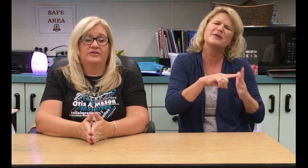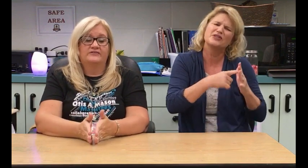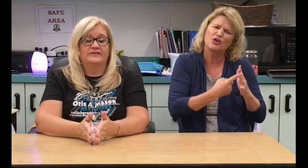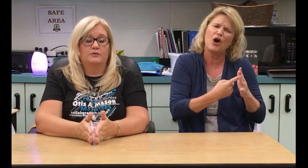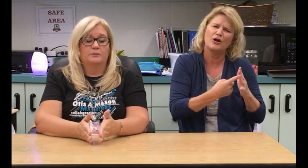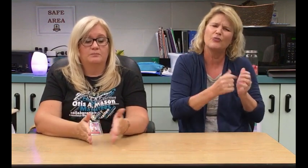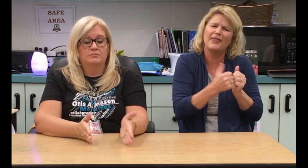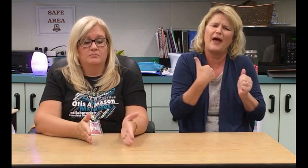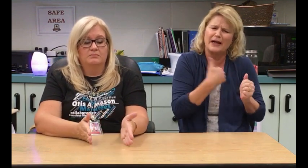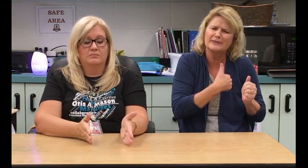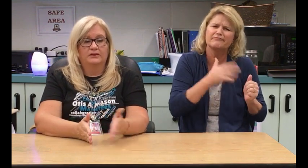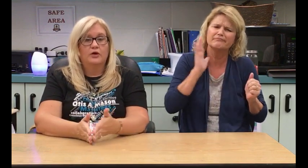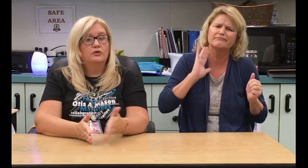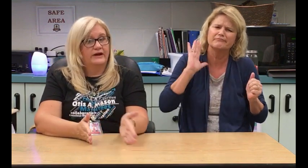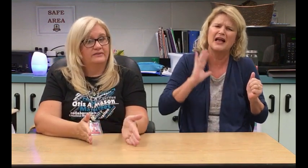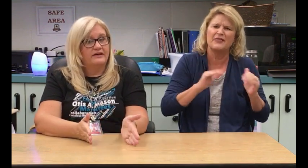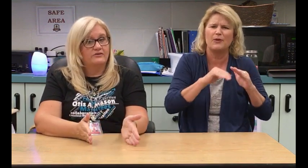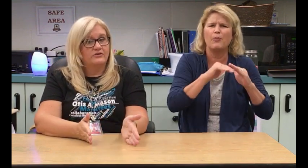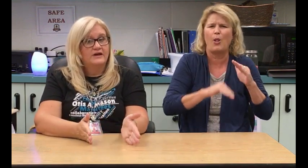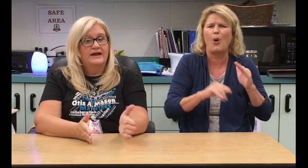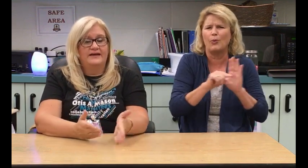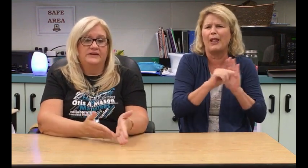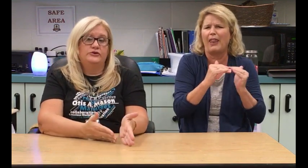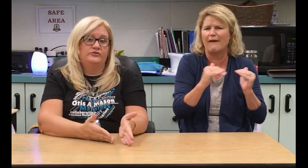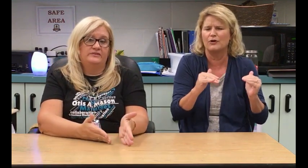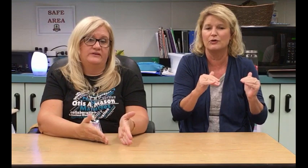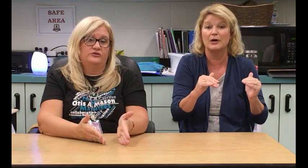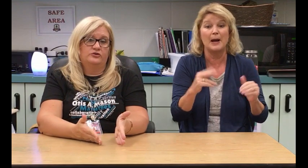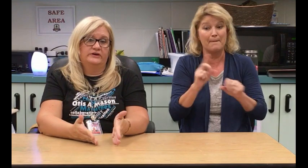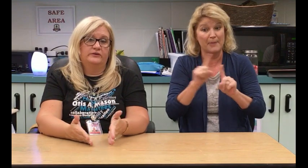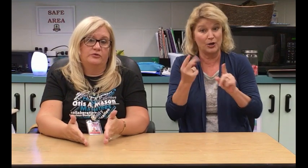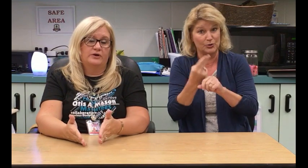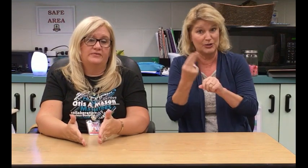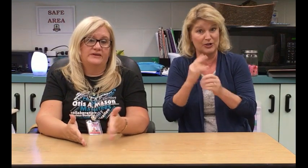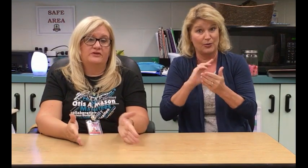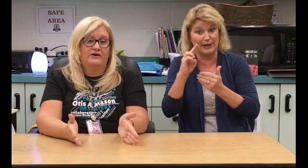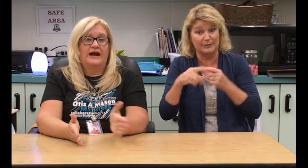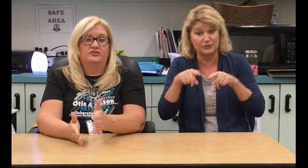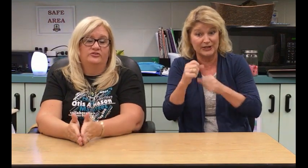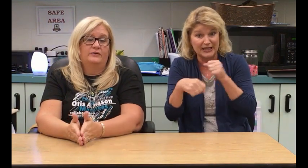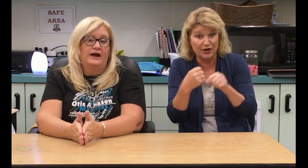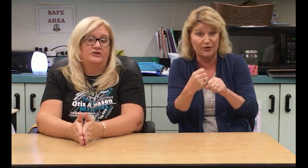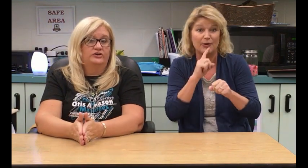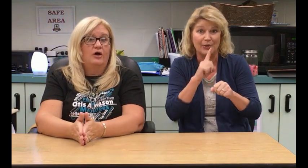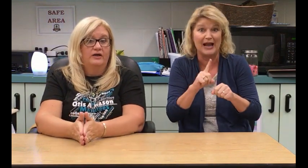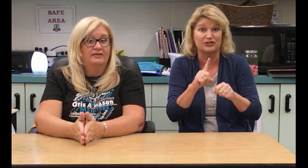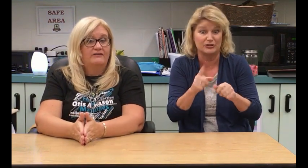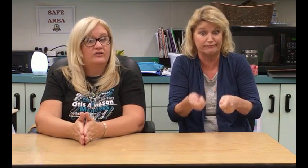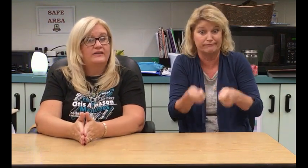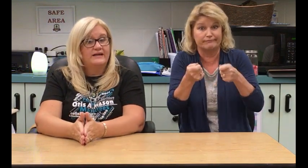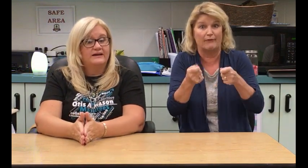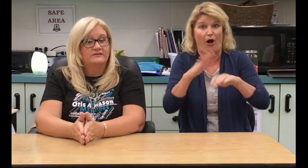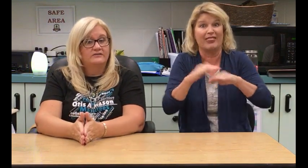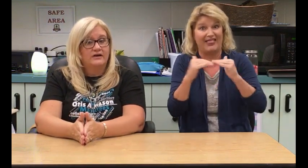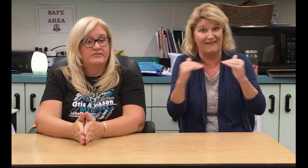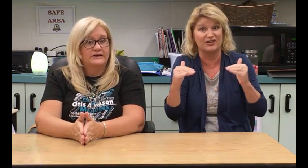and they were below grade level. And, then using these curriculums throughout the year they were actually on level at the end of the year.